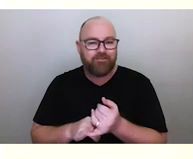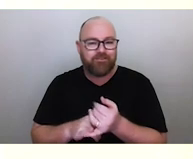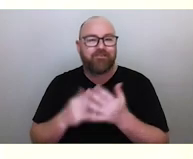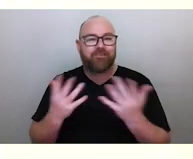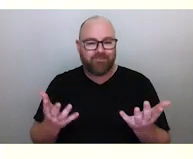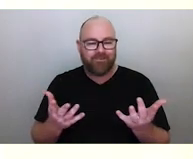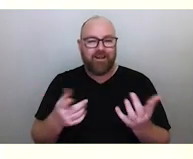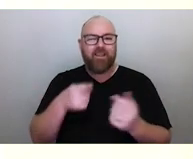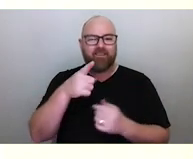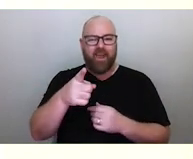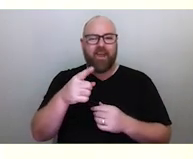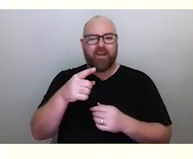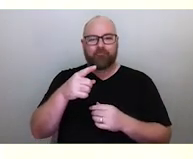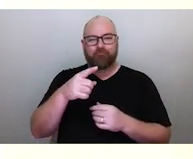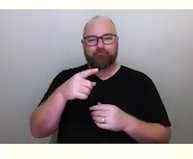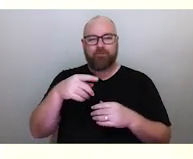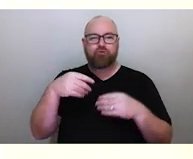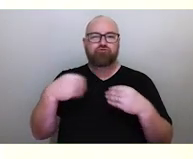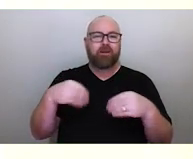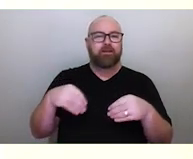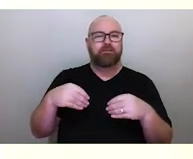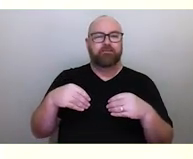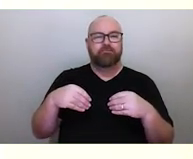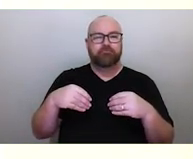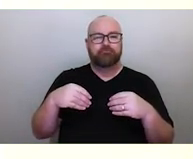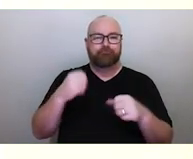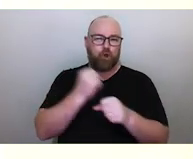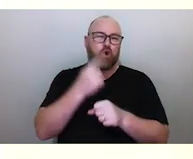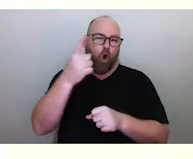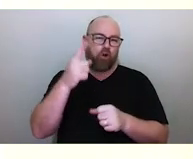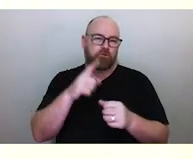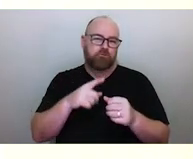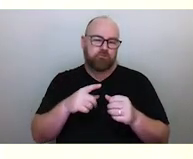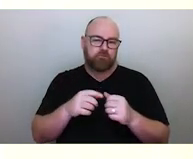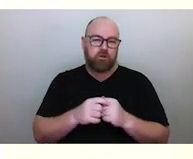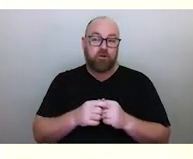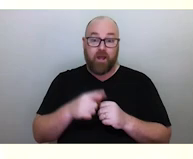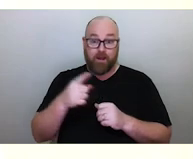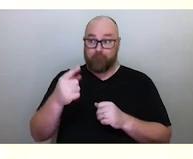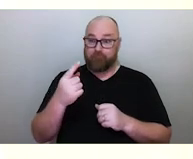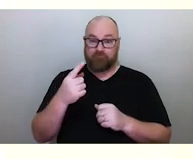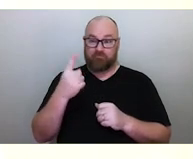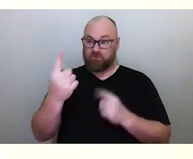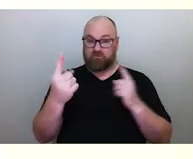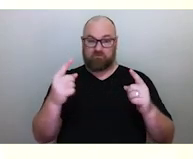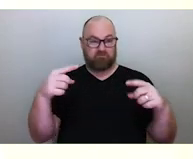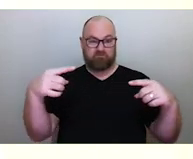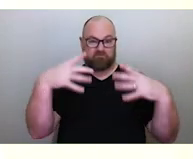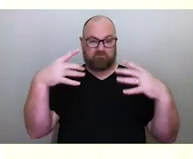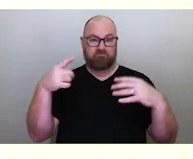They come very close together at certain times, and they're both bright. They're both red, they're both fighting as rivals in the sky.